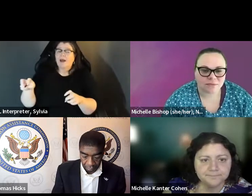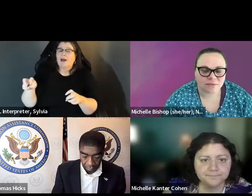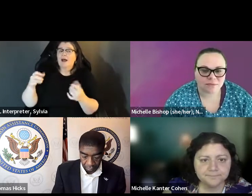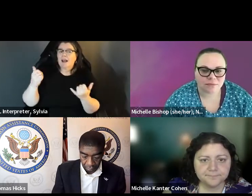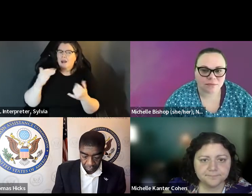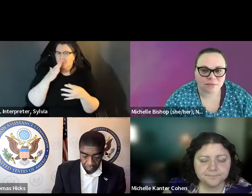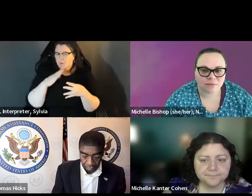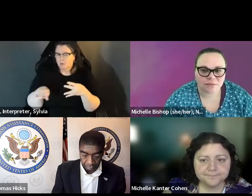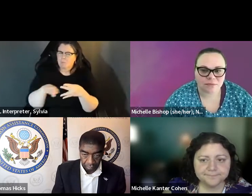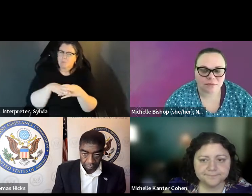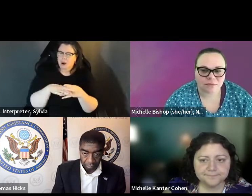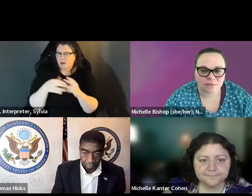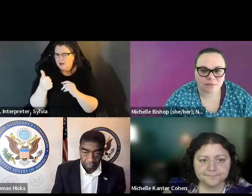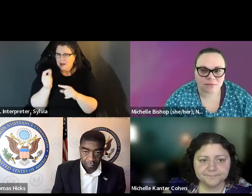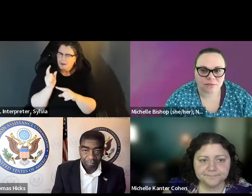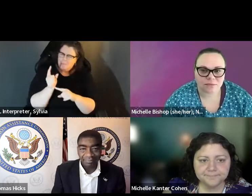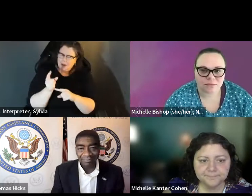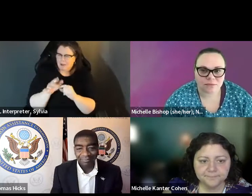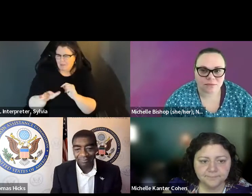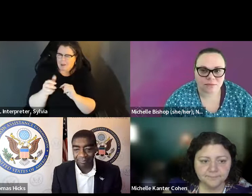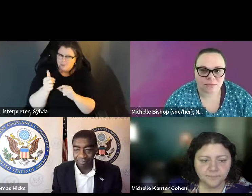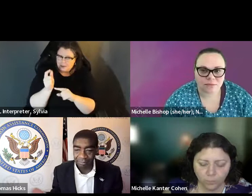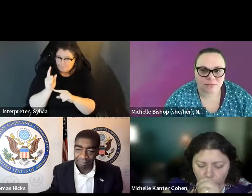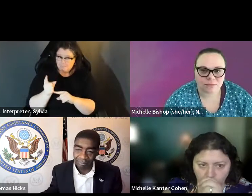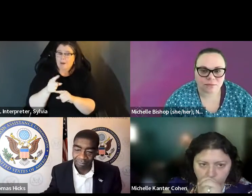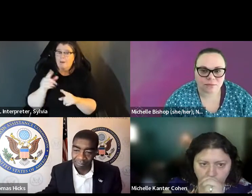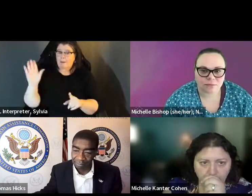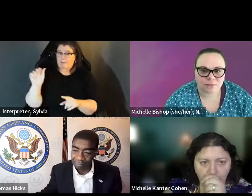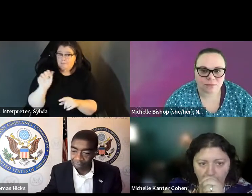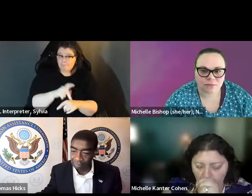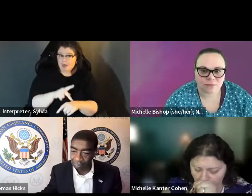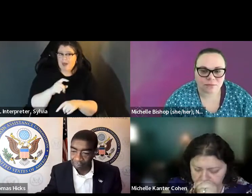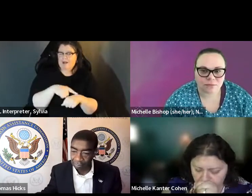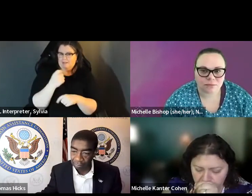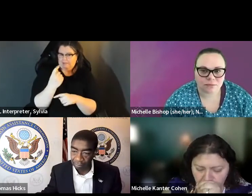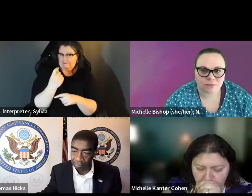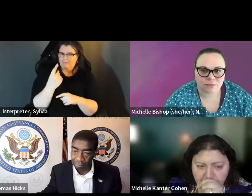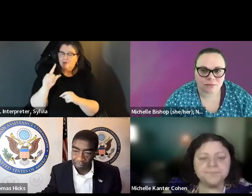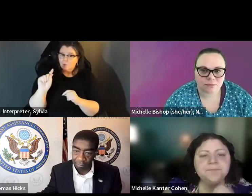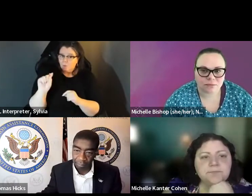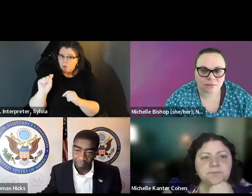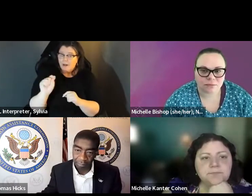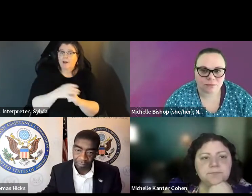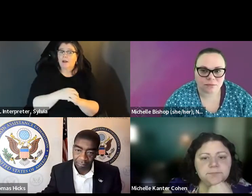moderating our panel today. We are going to go ahead and break